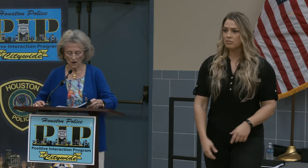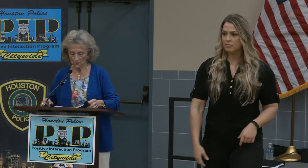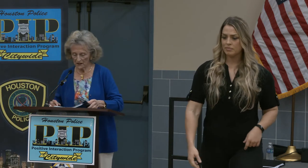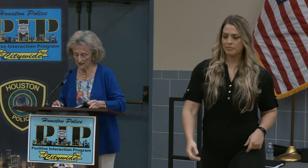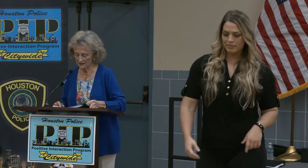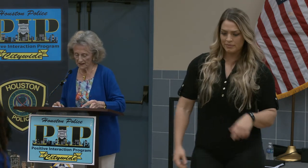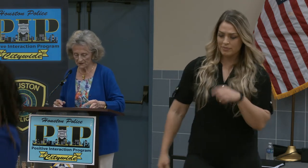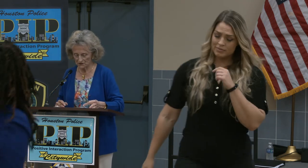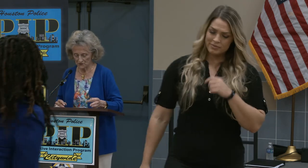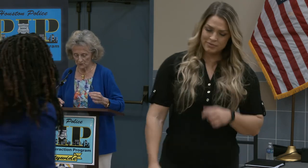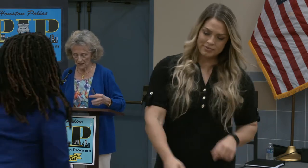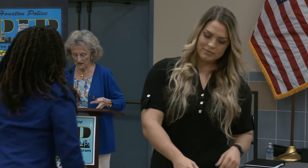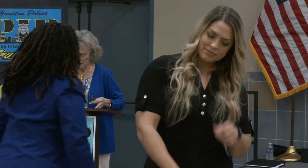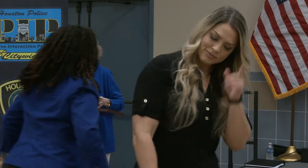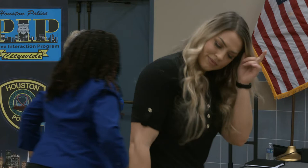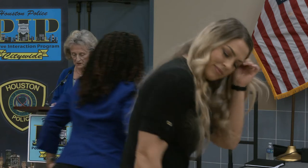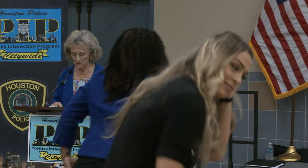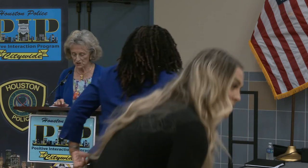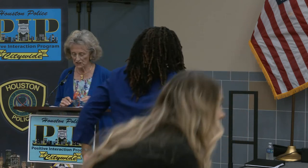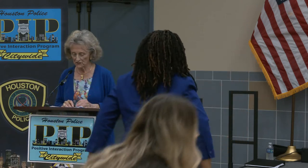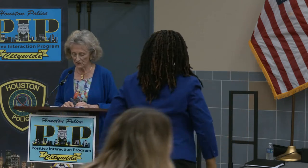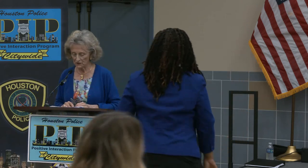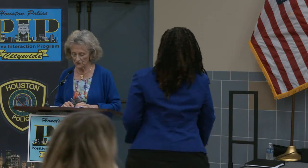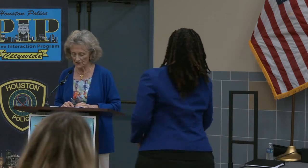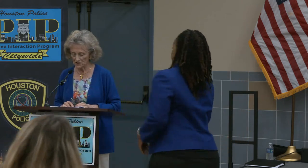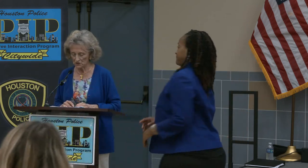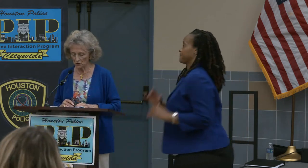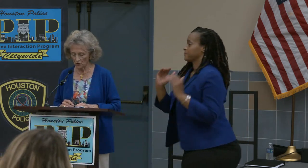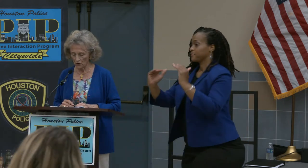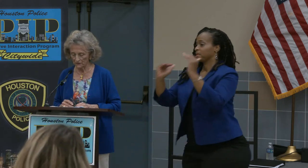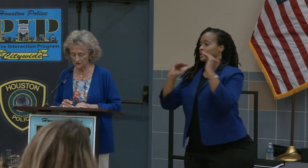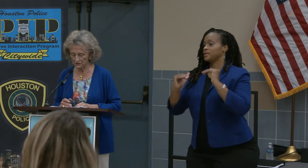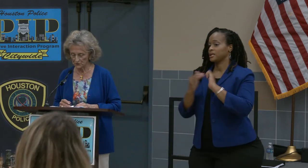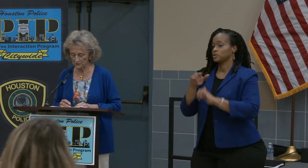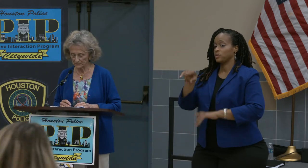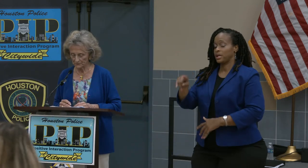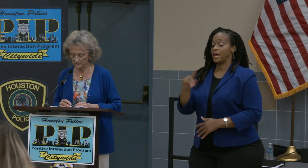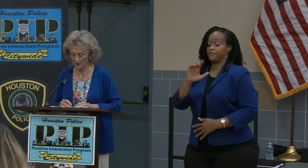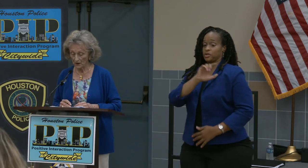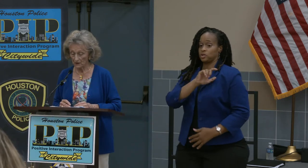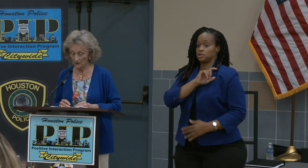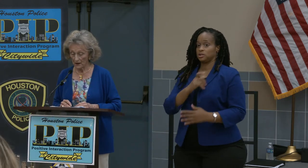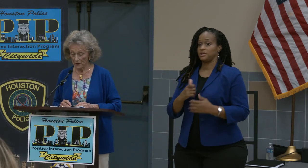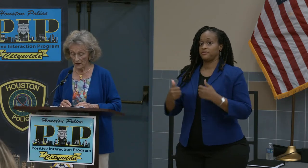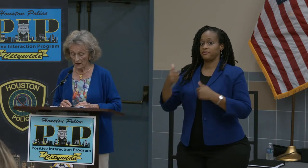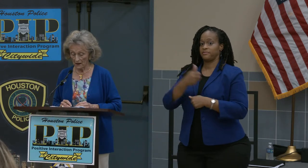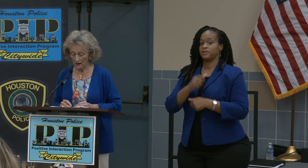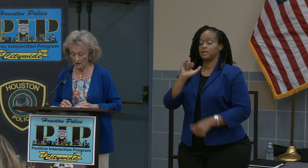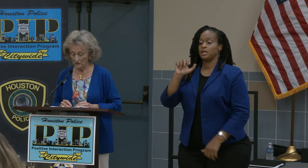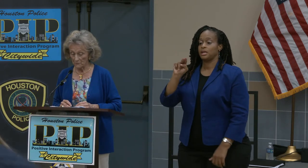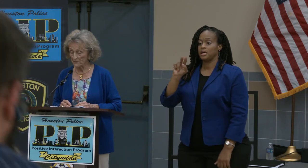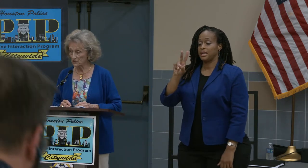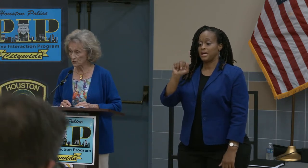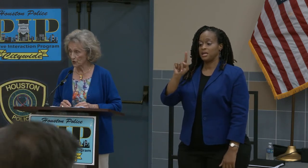Okay, next we have Chief innovation office of METRO.